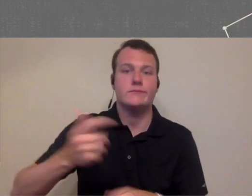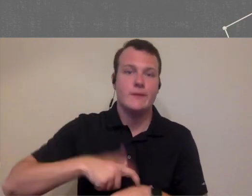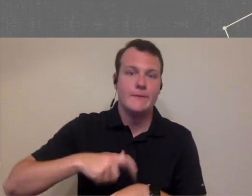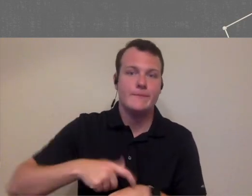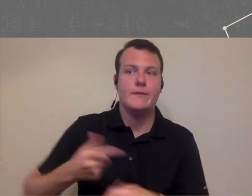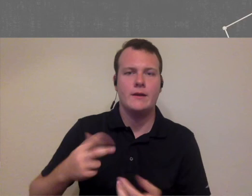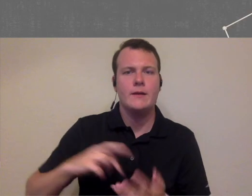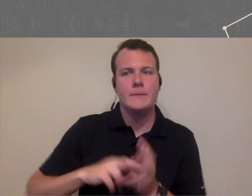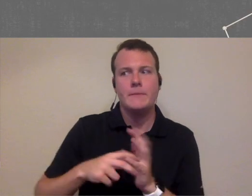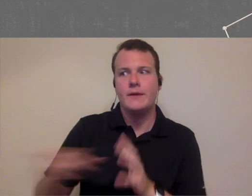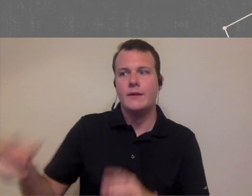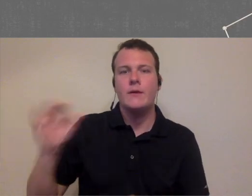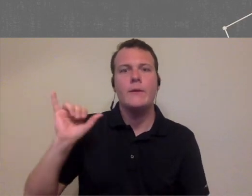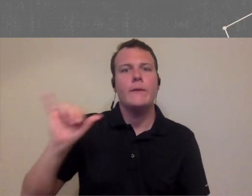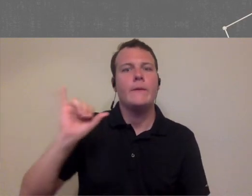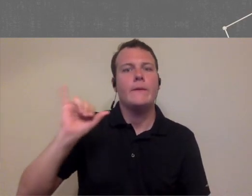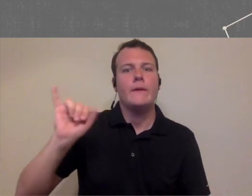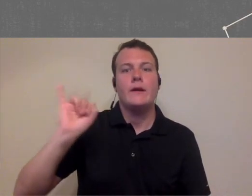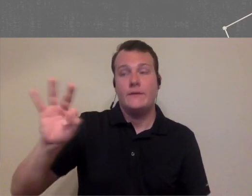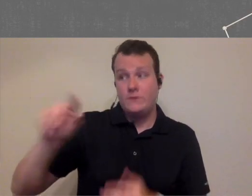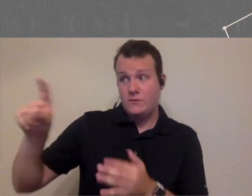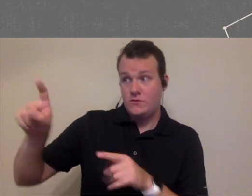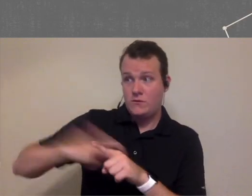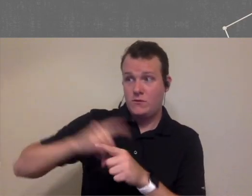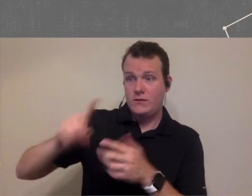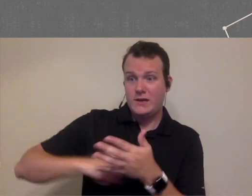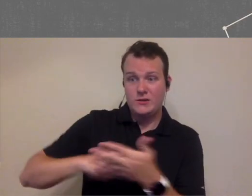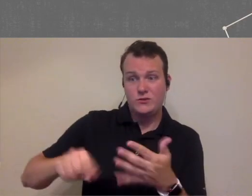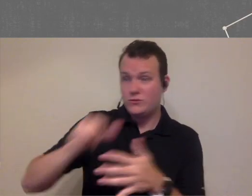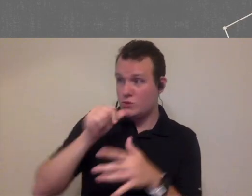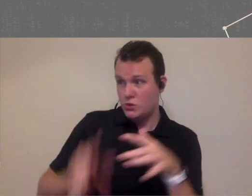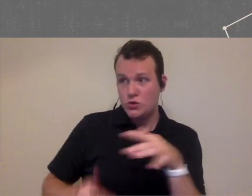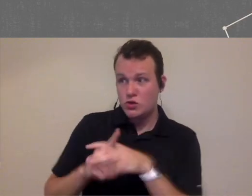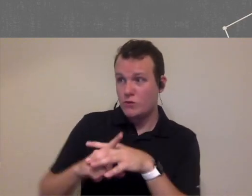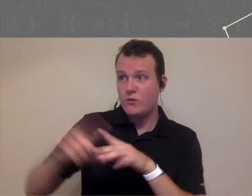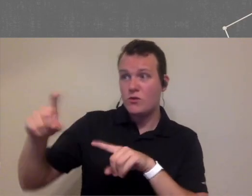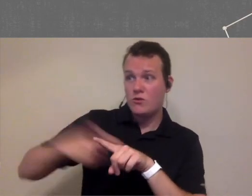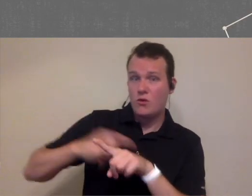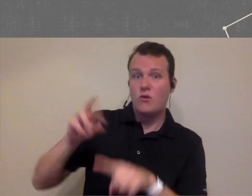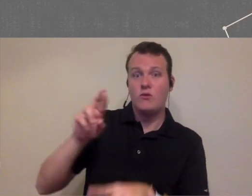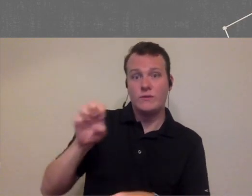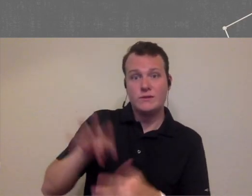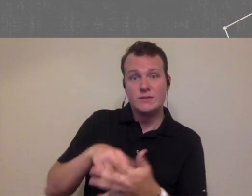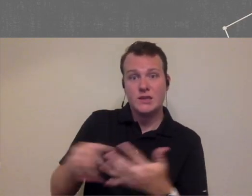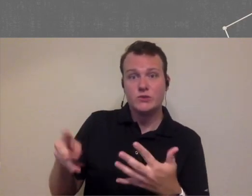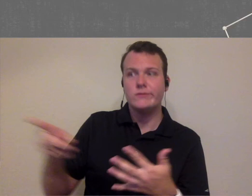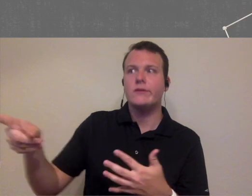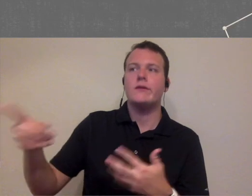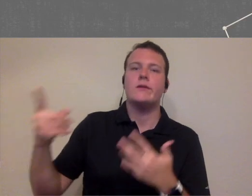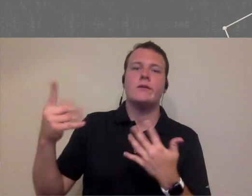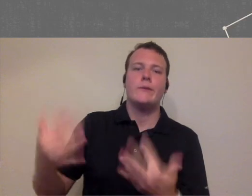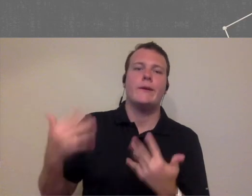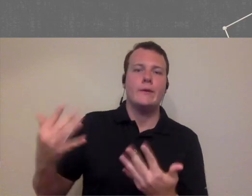back in so they they realize pretty quick if they call in to cancel or if they don't show up and then they call back to reschedule they're gonna be